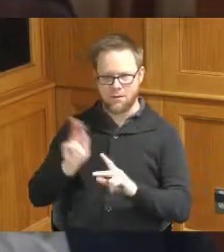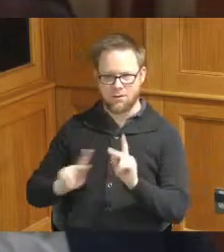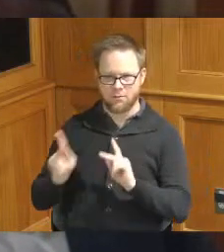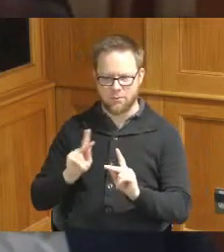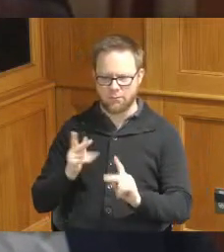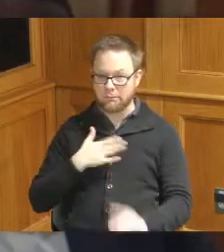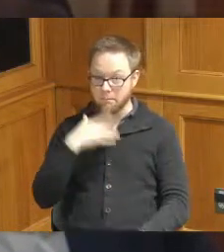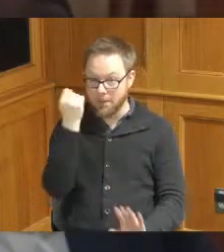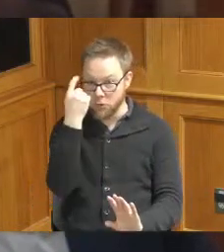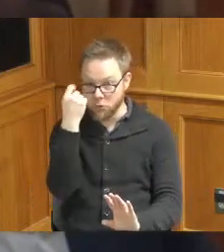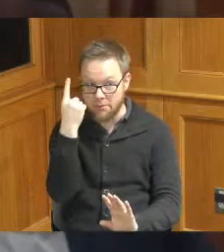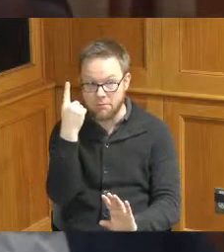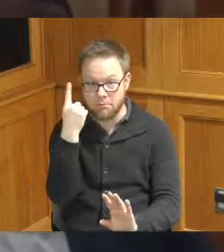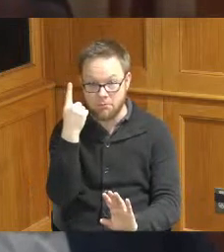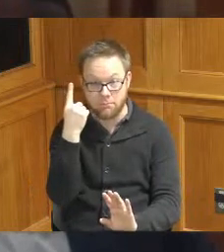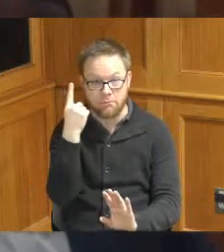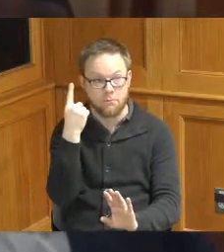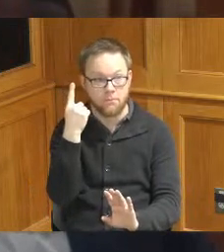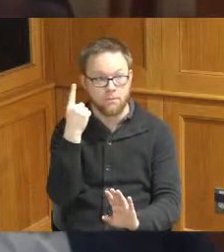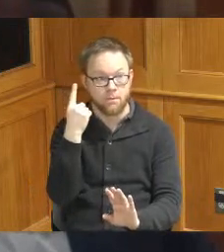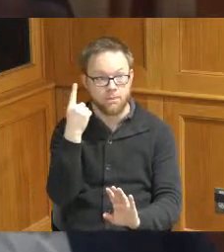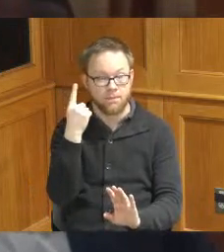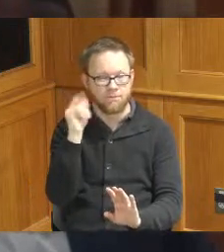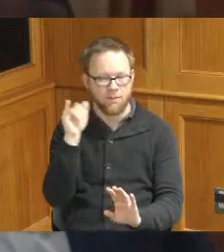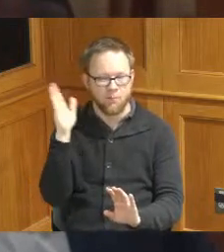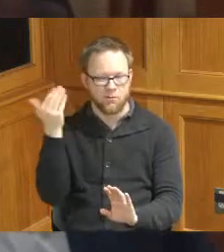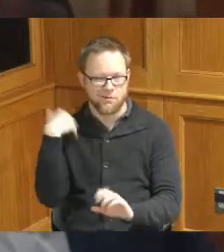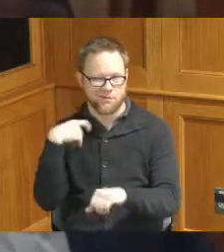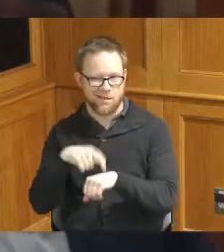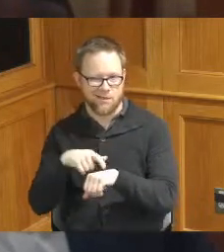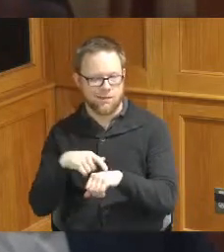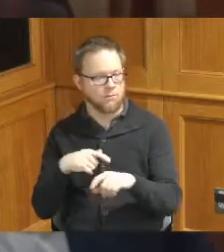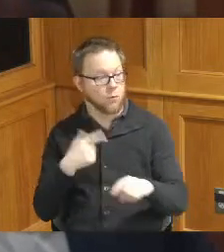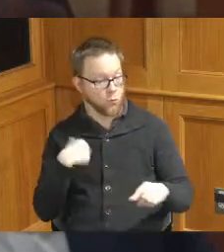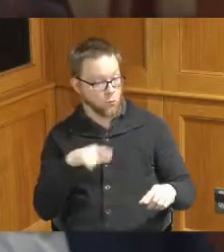I recall was being presented Last Time by Urban League gotcha they do work in partnership with